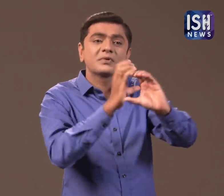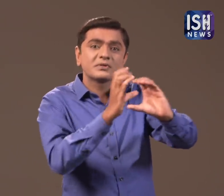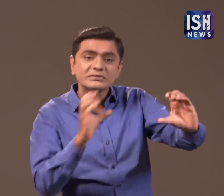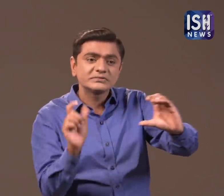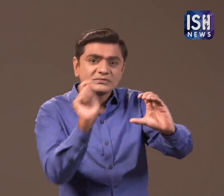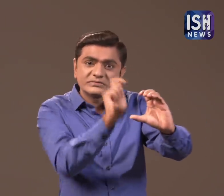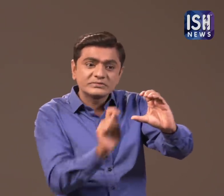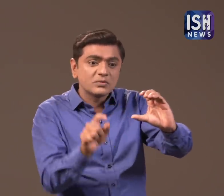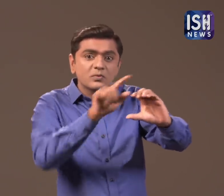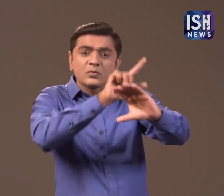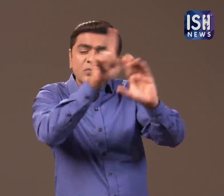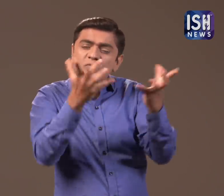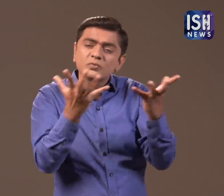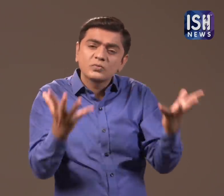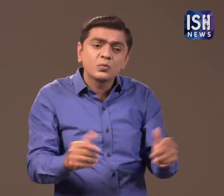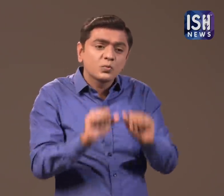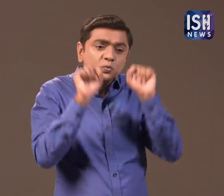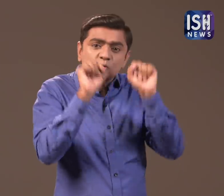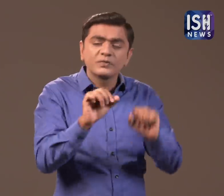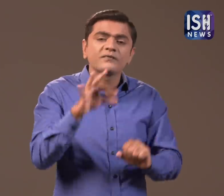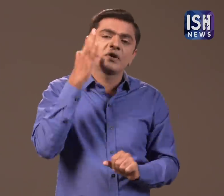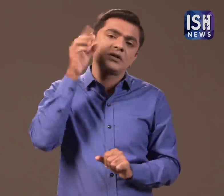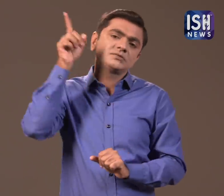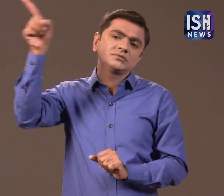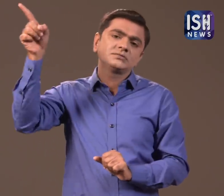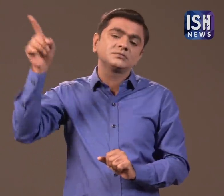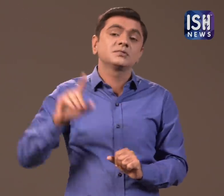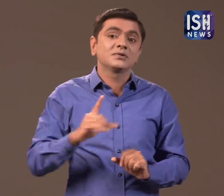These subamarines are manufactured in France.